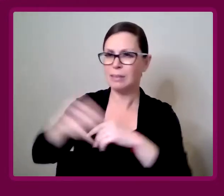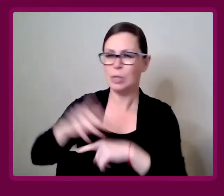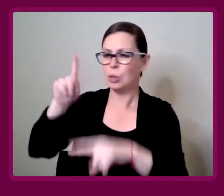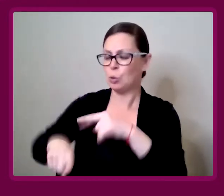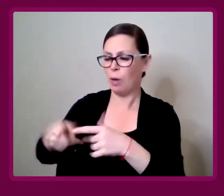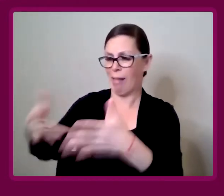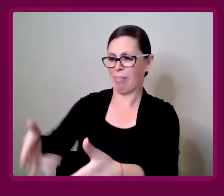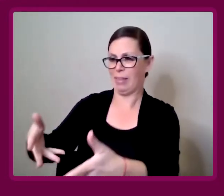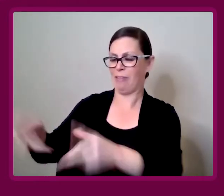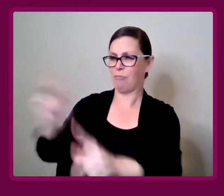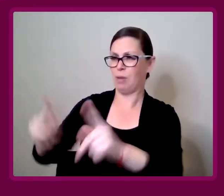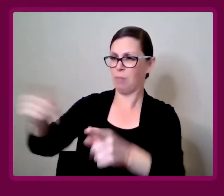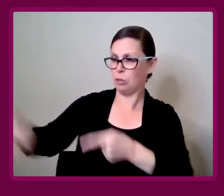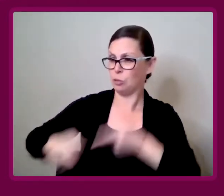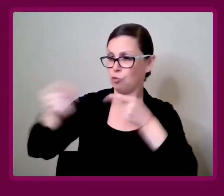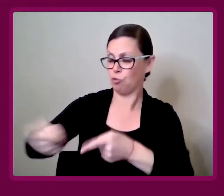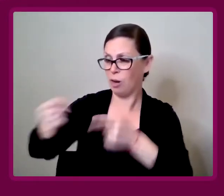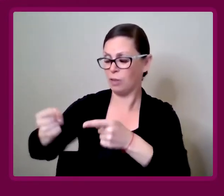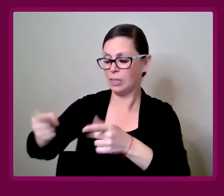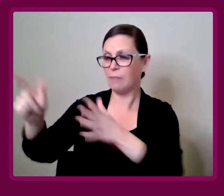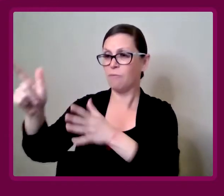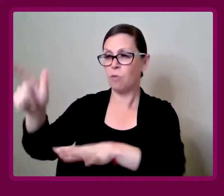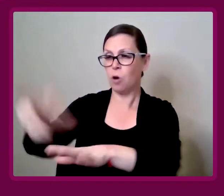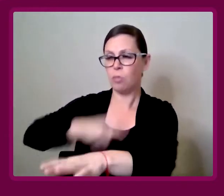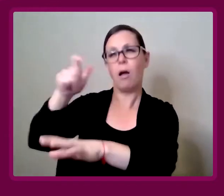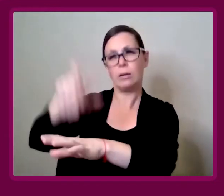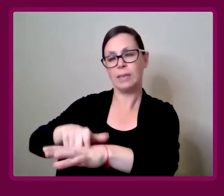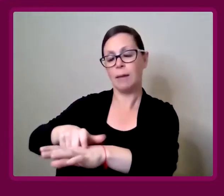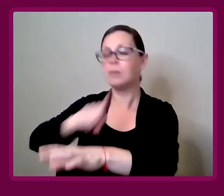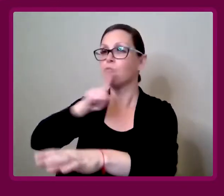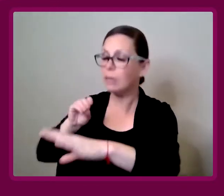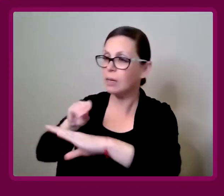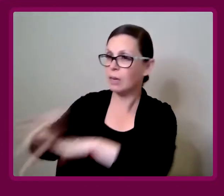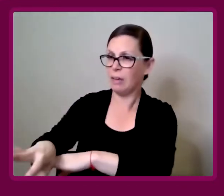Because you can't leave people in these situations long term, because it has such a massive effect